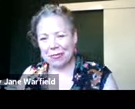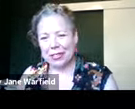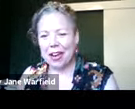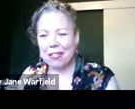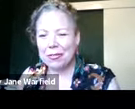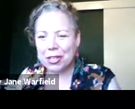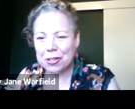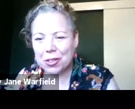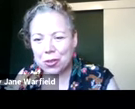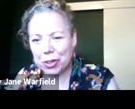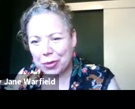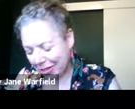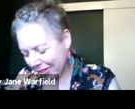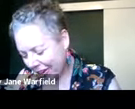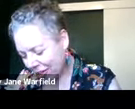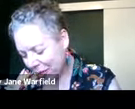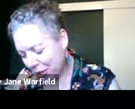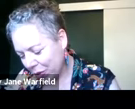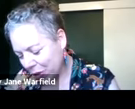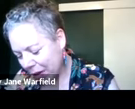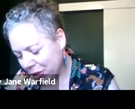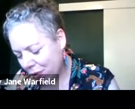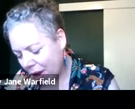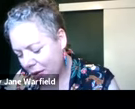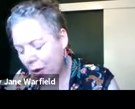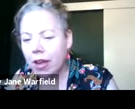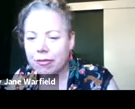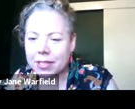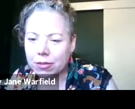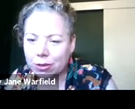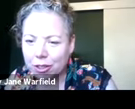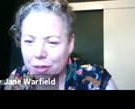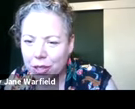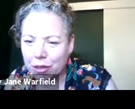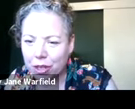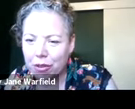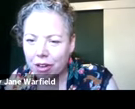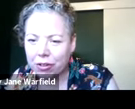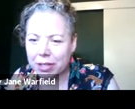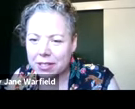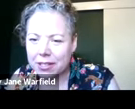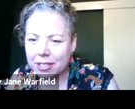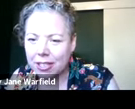12-week contract nearly eight years ago. I think regions draw in. I want to bring you back to why a festival? When you were there on a residency